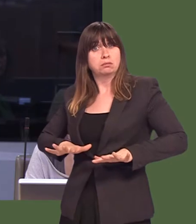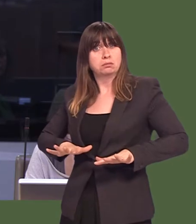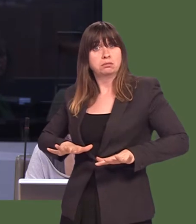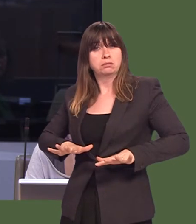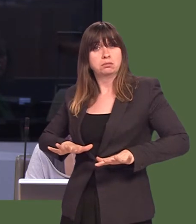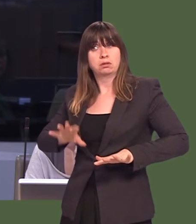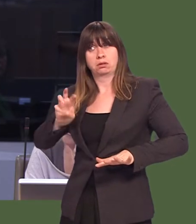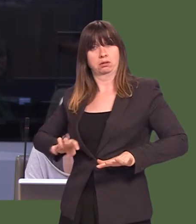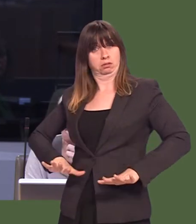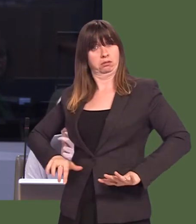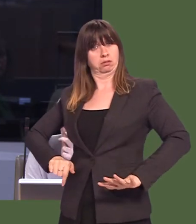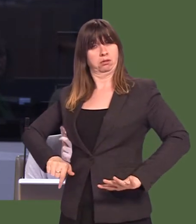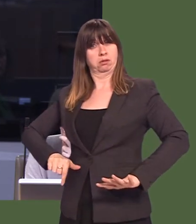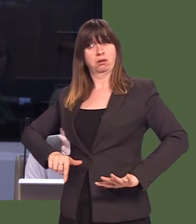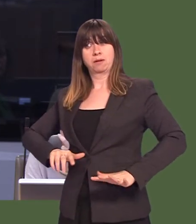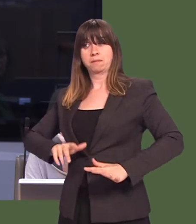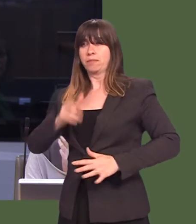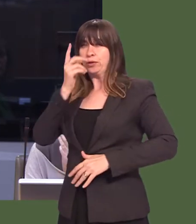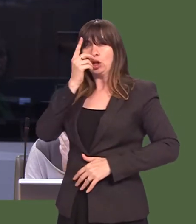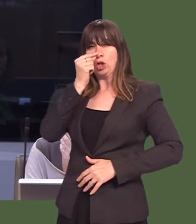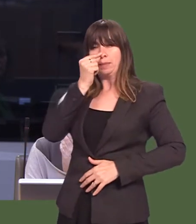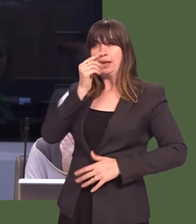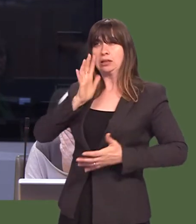The First Ministerís asking for ideas in going forward, to mitigate the potential of